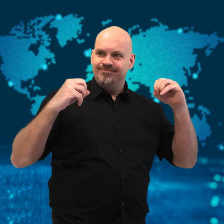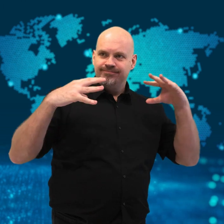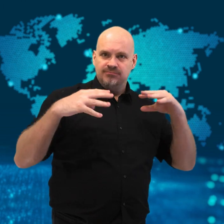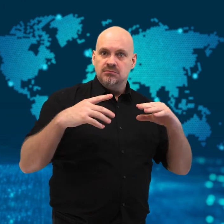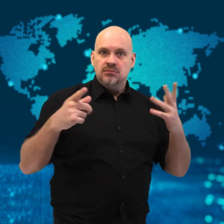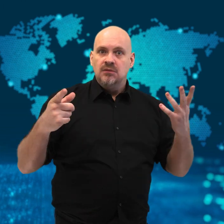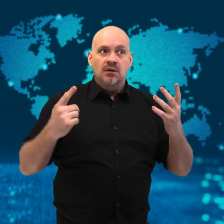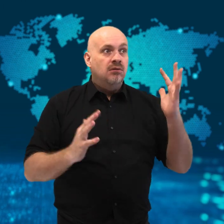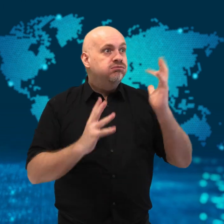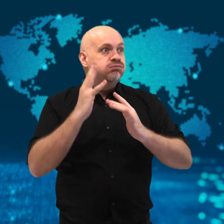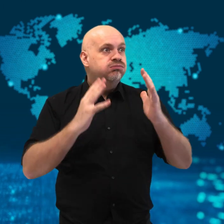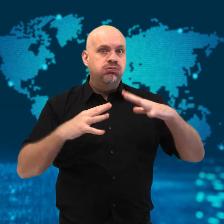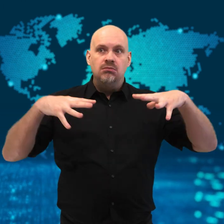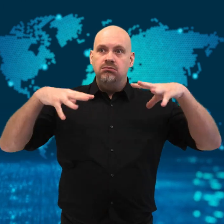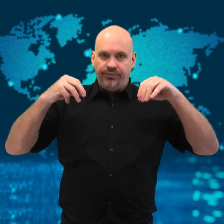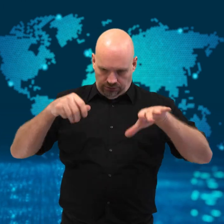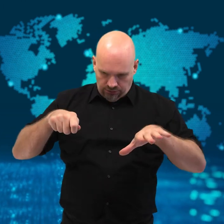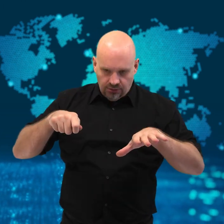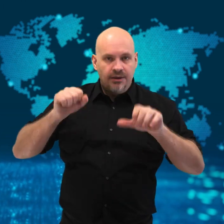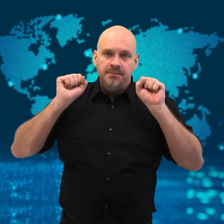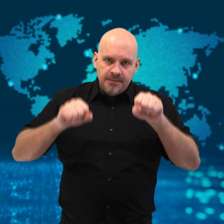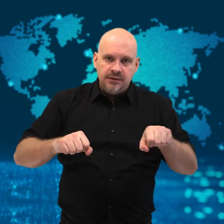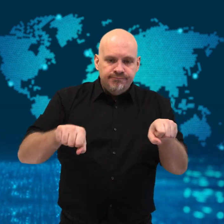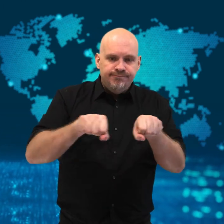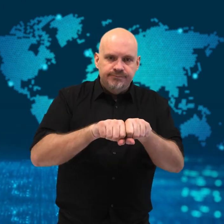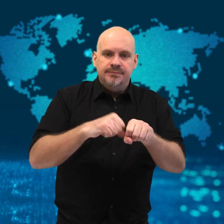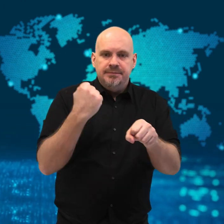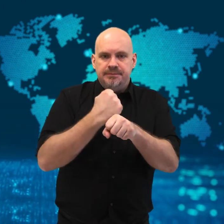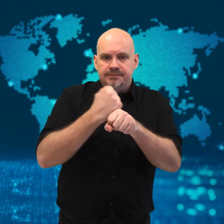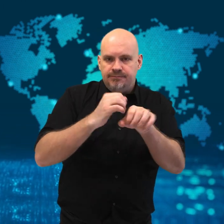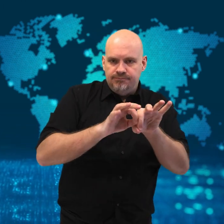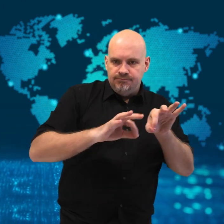The building was filled with smoke,